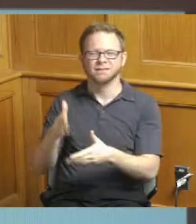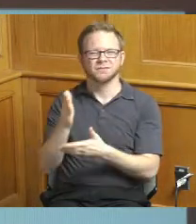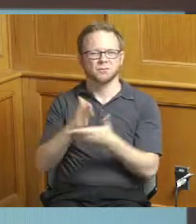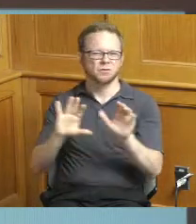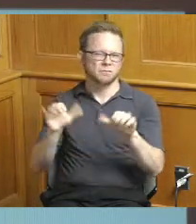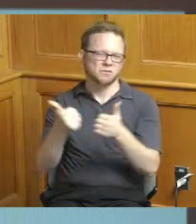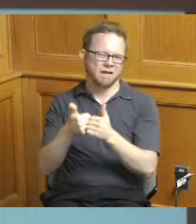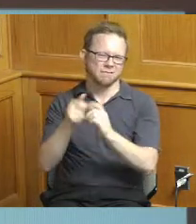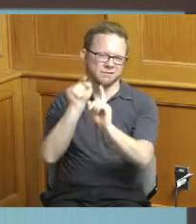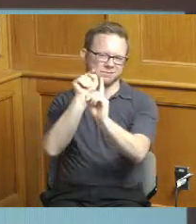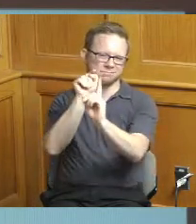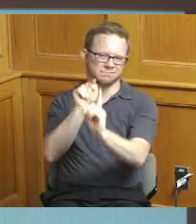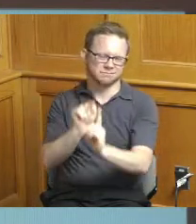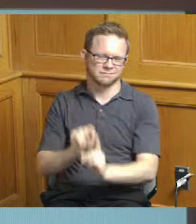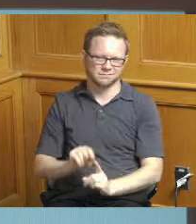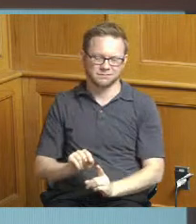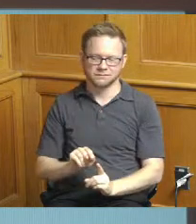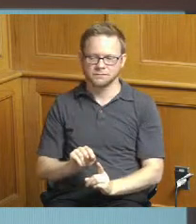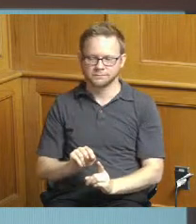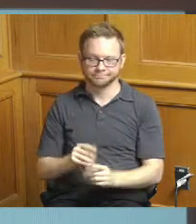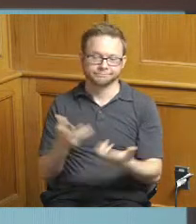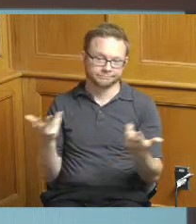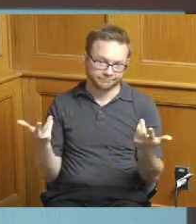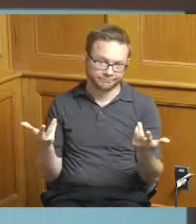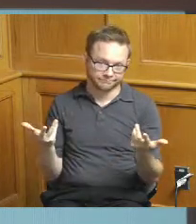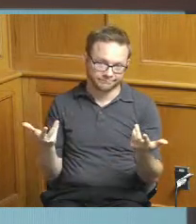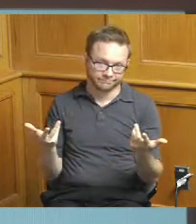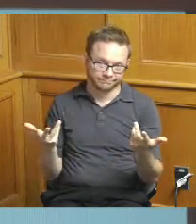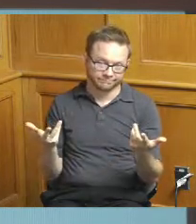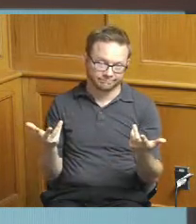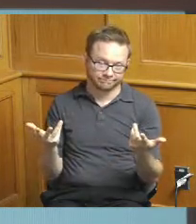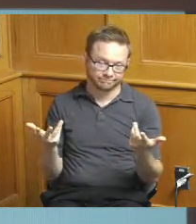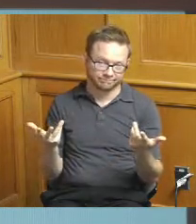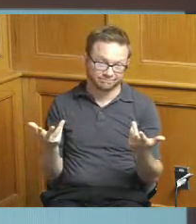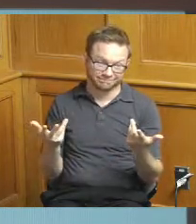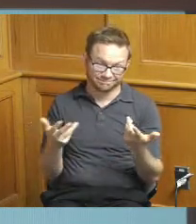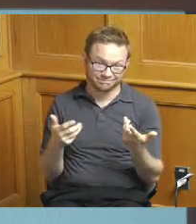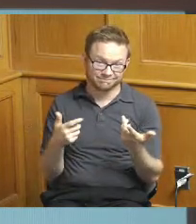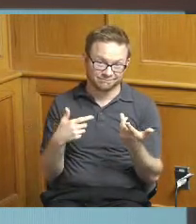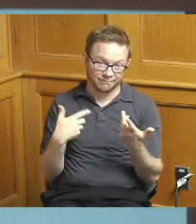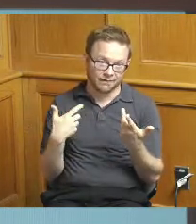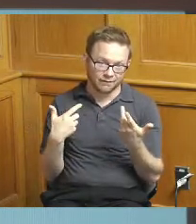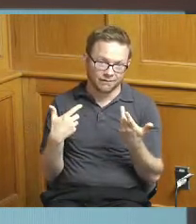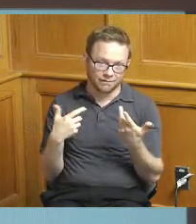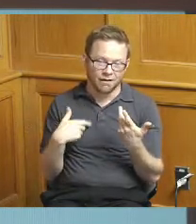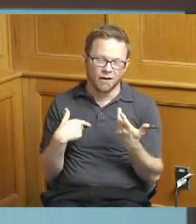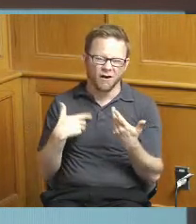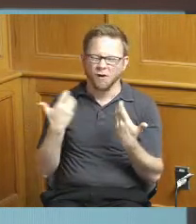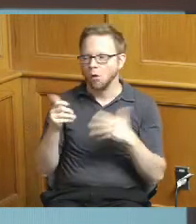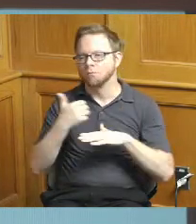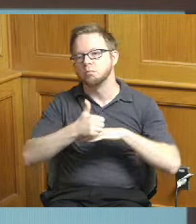to see that relate to you know I hate to to try to blame things on Covid but the realities of